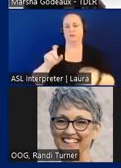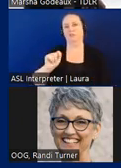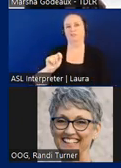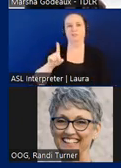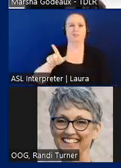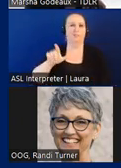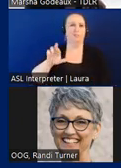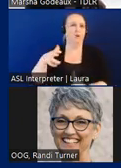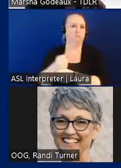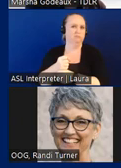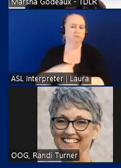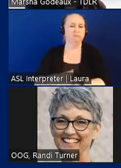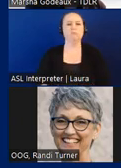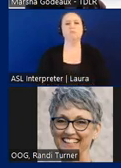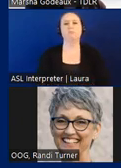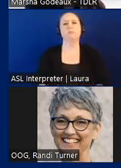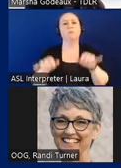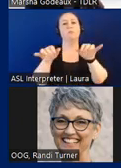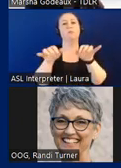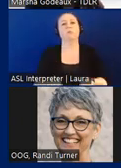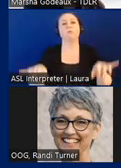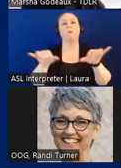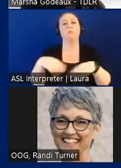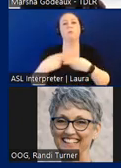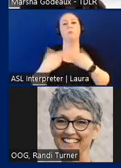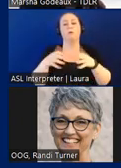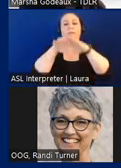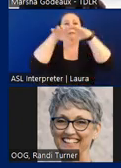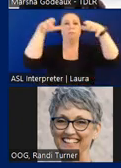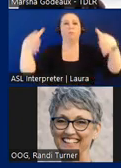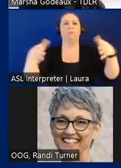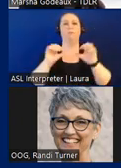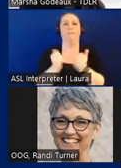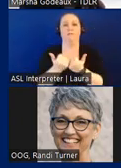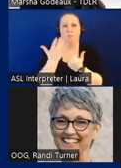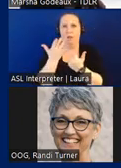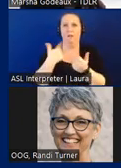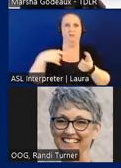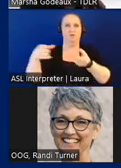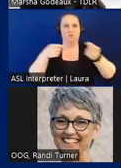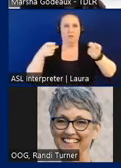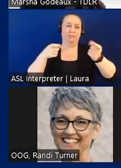TDLR is commonly known as the umbrella agency because we regulate almost 40 different programs.